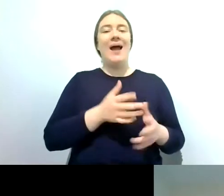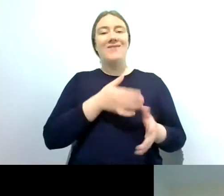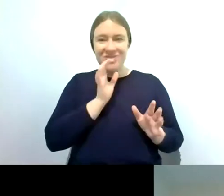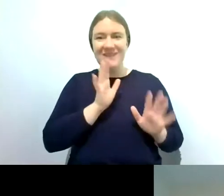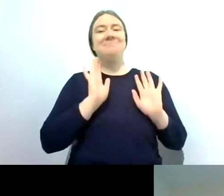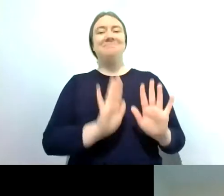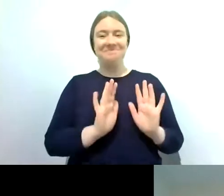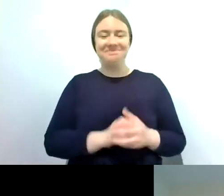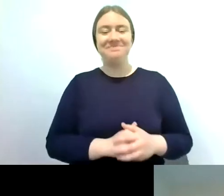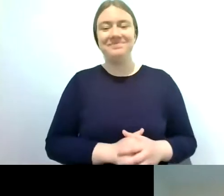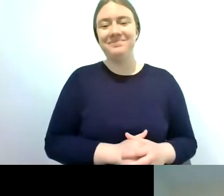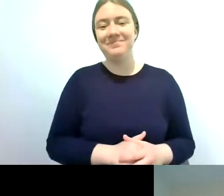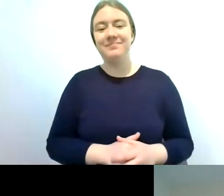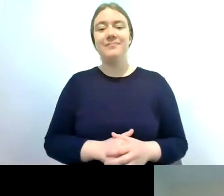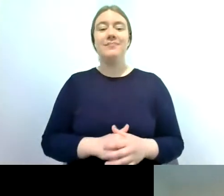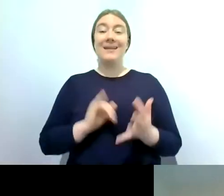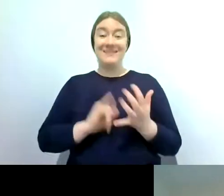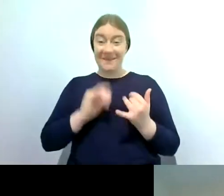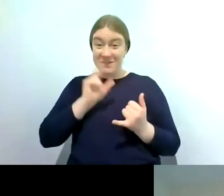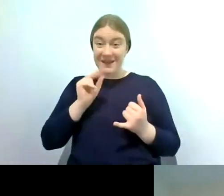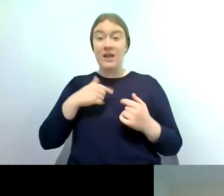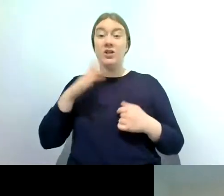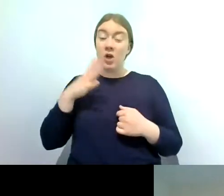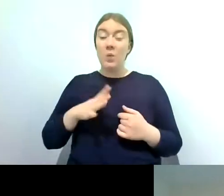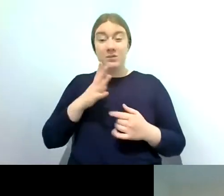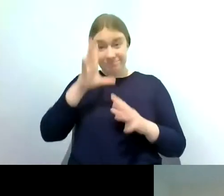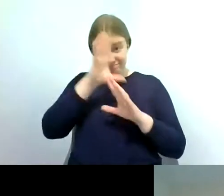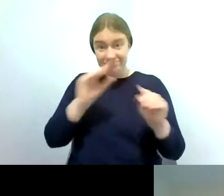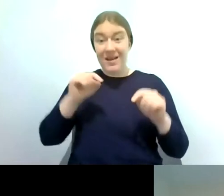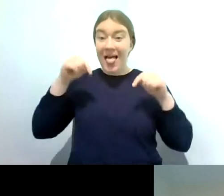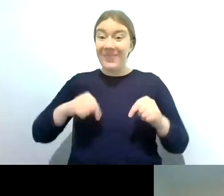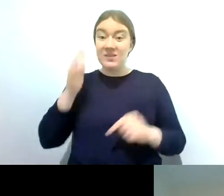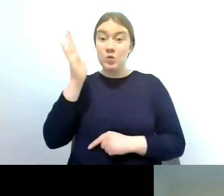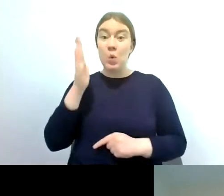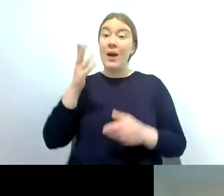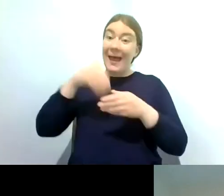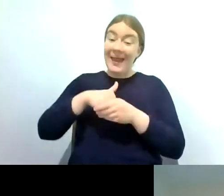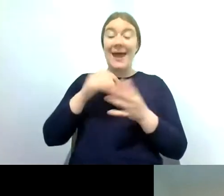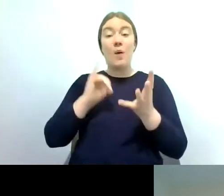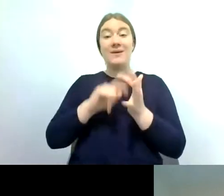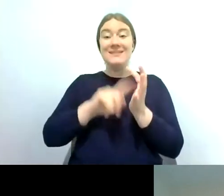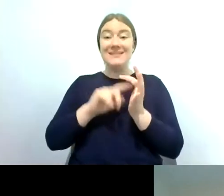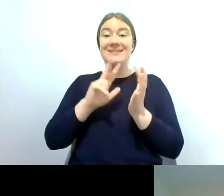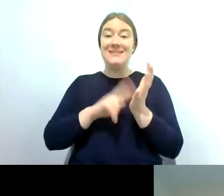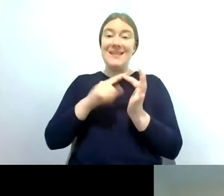um so i just wanted to say this talk is part of our seven series of talks and we've got one more